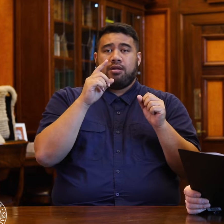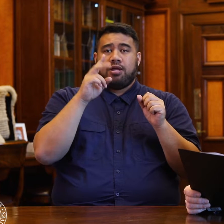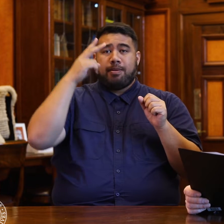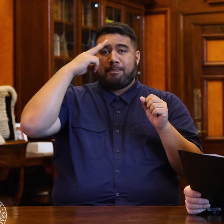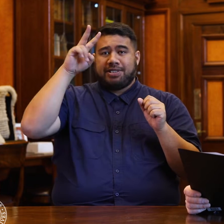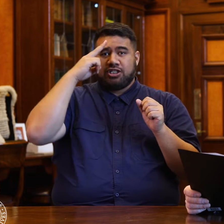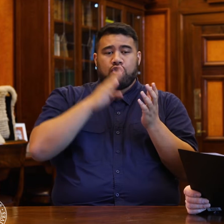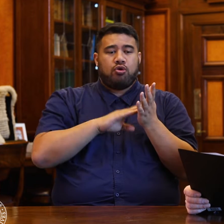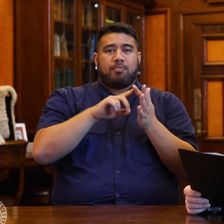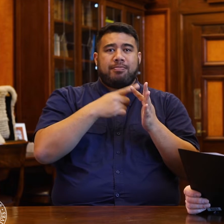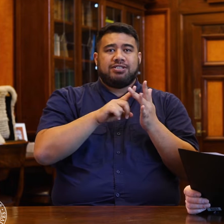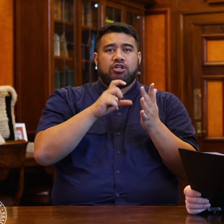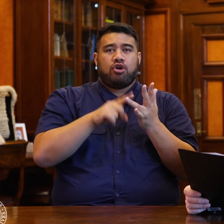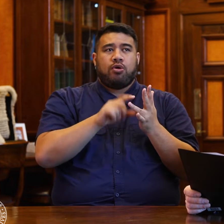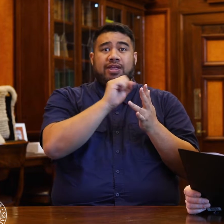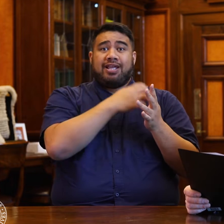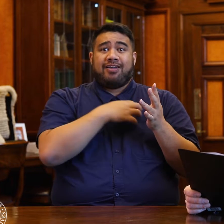We'll then go on to the business statement.